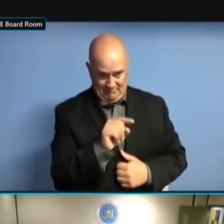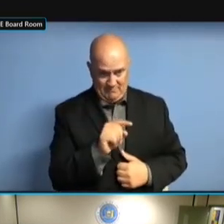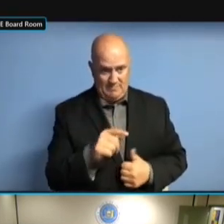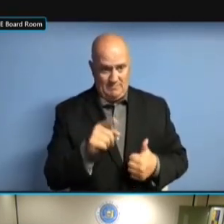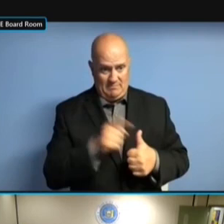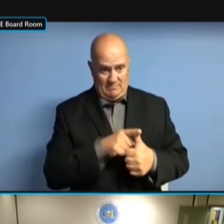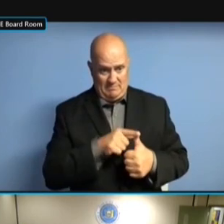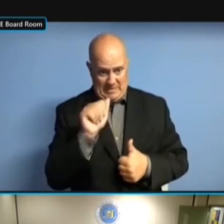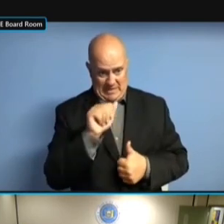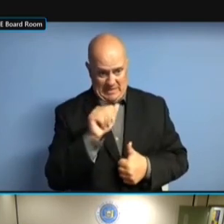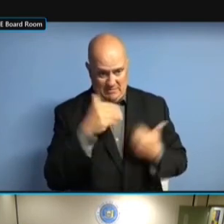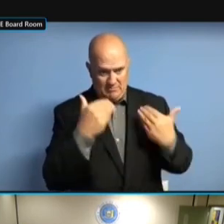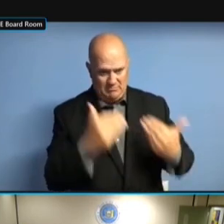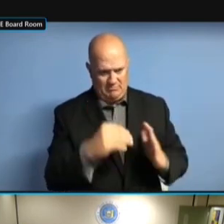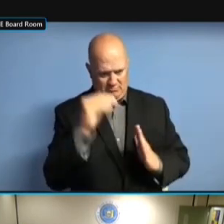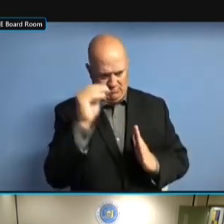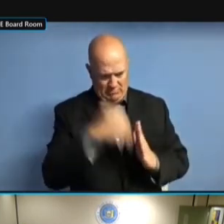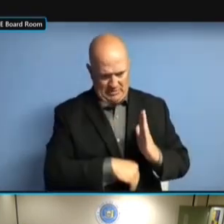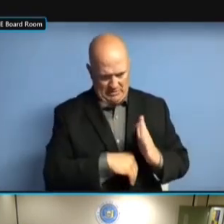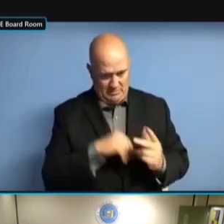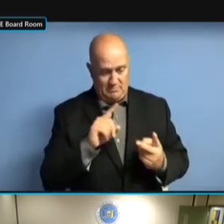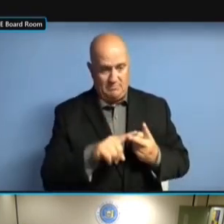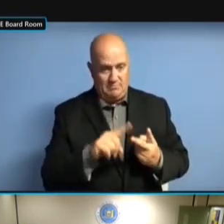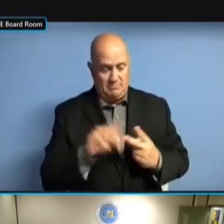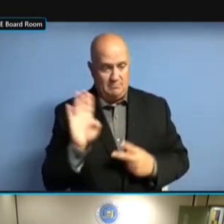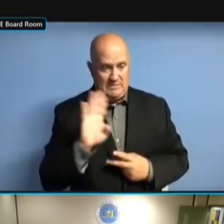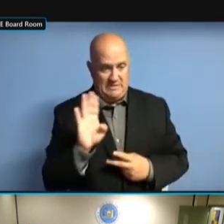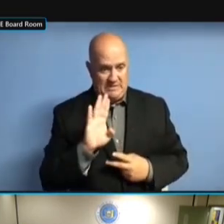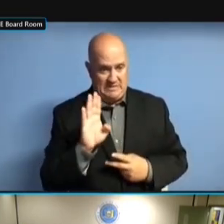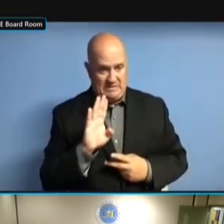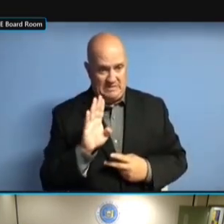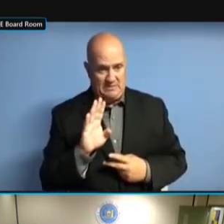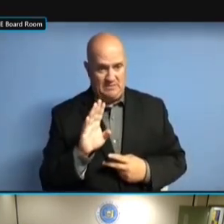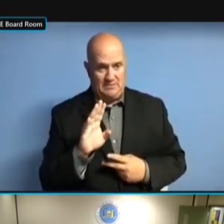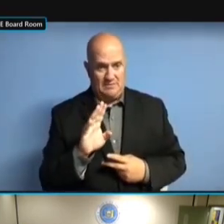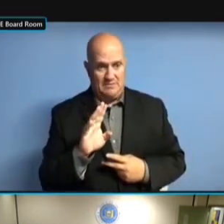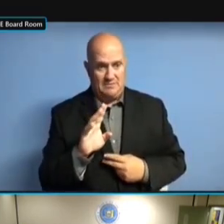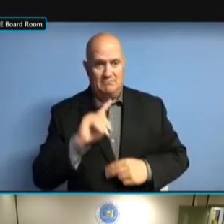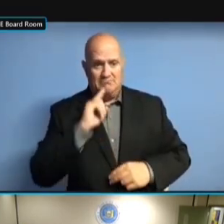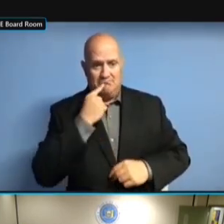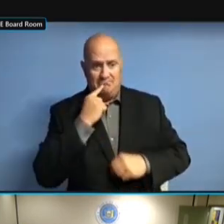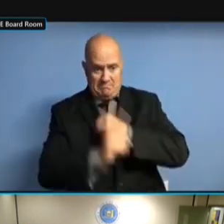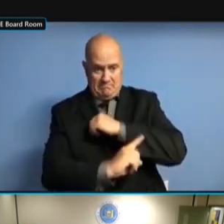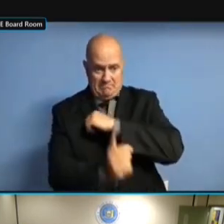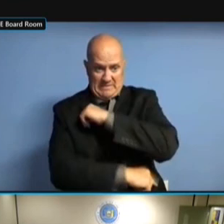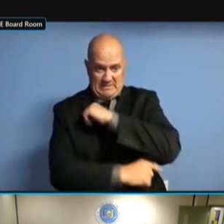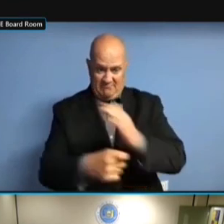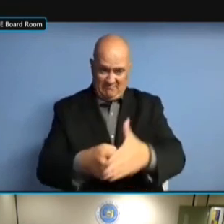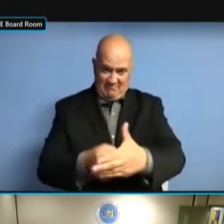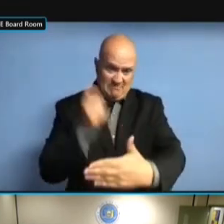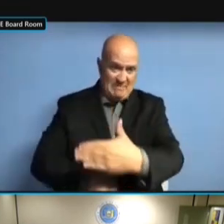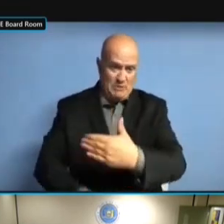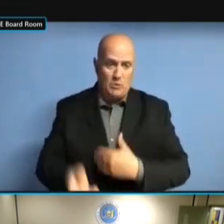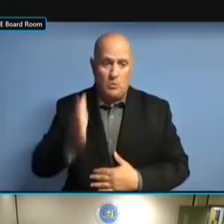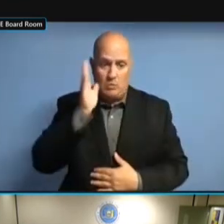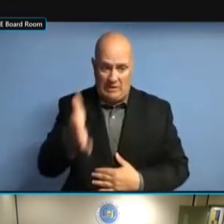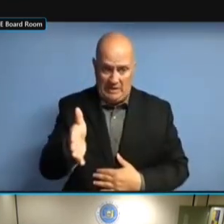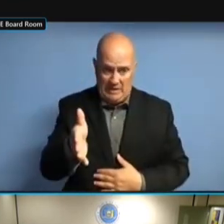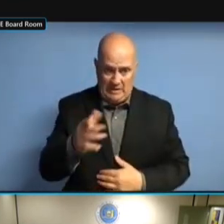TO EITHER, A, MAKE THE FILINGS, B, TO EITHER, A, MAKE THE FILINGS, B, INCUR TO EITHER, A, MAKE THE FILINGS, B, INCUR A TO EITHER, A, MAKE THE FILINGS, B, INCUR A SUBSTANTIAL TO EITHER, A, MAKE THE FILINGS, B, INCUR A SUBSTANTIAL PENALTY, B, INCUR A SUBSTANTIAL PENALTY, B, INCUR A SUBSTANTIAL PENALTY, OR B, INCUR A SUBSTANTIAL PENALTY, OR C, B, INCUR A SUBSTANTIAL PENALTY, OR C, I'M B, INCUR A SUBSTANTIAL PENALTY, OR C, I'M MORE B, INCUR A SUBSTANTIAL PENALTY, OR C, I'M MORE THAN B, INCUR A SUBSTANTIAL PENALTY, OR C, I'M MORE THAN WILLING B, INCUR A SUBSTANTIAL PENALTY, OR C, I'M MORE THAN WILLING TO OR C, I'M MORE THAN WILLING TO OR C, I'M MORE THAN WILLING TO WORK OR C, I'M MORE THAN WILLING TO WORK WITH OR C, I'M MORE THAN WILLING TO WORK WITH YOU OR C, I'M MORE THAN WILLING TO WORK WITH YOU TO OR C, I'M MORE THAN WILLING TO WORK WITH YOU TO TRY OR C, I'M MORE THAN WILLING TO WORK WITH YOU TO TRY TO OR C, I'M MORE THAN WILLING TO WORK WITH YOU TO TRY TO COME OR C, I'M MORE THAN WILLING TO WORK WITH YOU TO TRY TO COME TO WORK WITH YOU TO TRY TO COME TO WORK WITH YOU TO TRY TO COME TO SOME WORK WITH YOU TO TRY TO COME TO SOME SORT WORK WITH YOU TO TRY TO COME TO SOME SORT OF WORK WITH YOU TO TRY TO COME TO SOME SORT OF MIDDLE WORK WITH YOU TO TRY TO COME TO SOME SORT OF MIDDLE GROUND